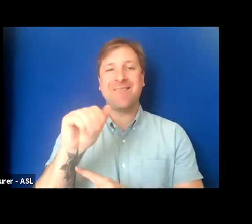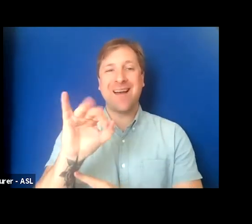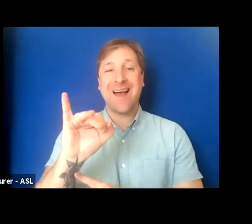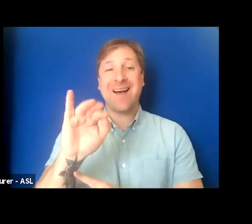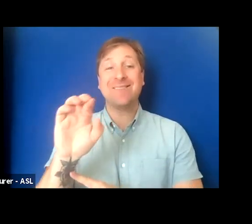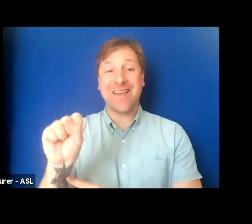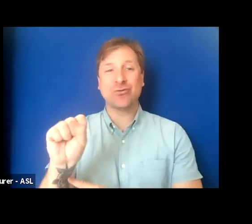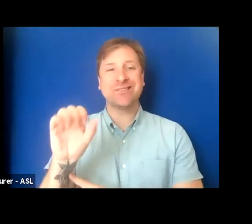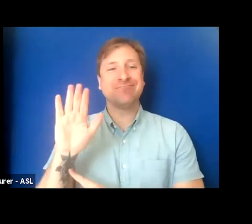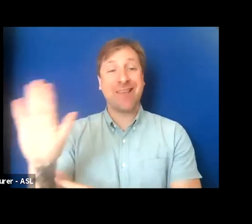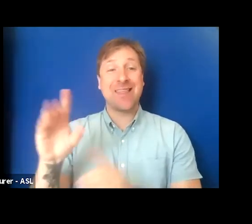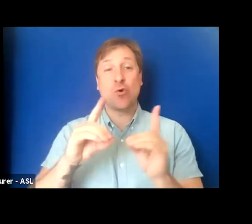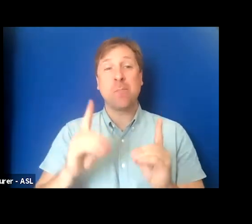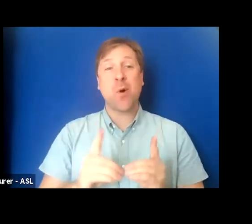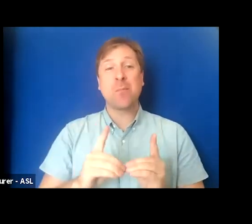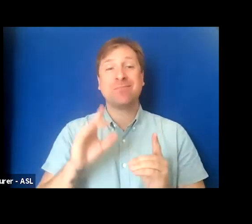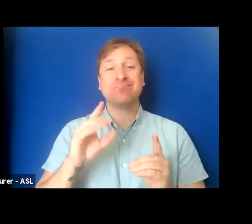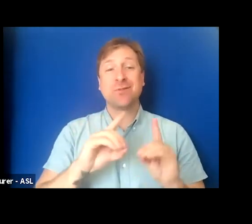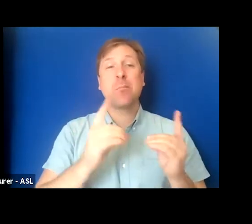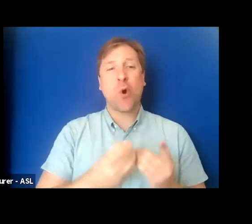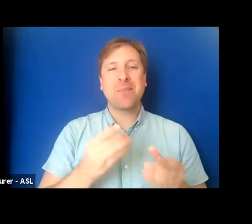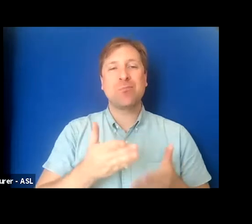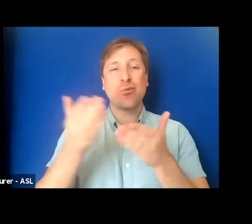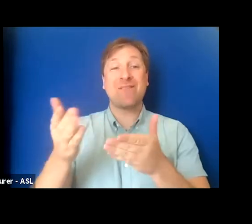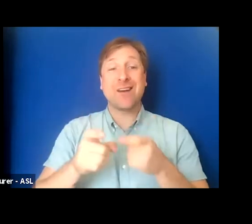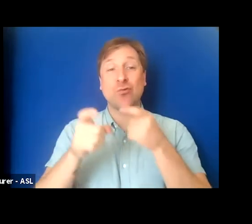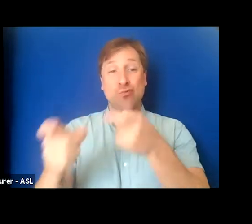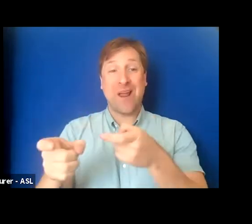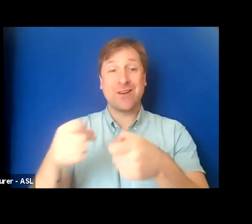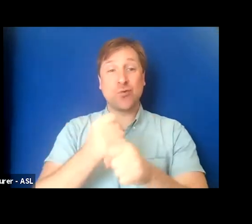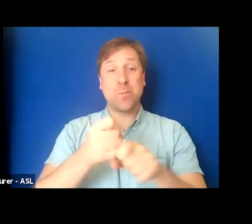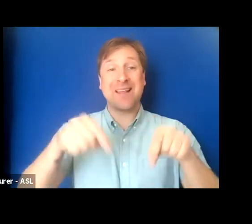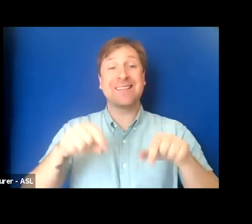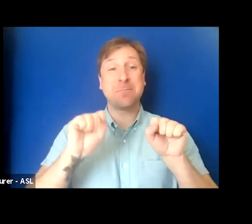made this conversation possible, and I would like to thank you for joining us today.